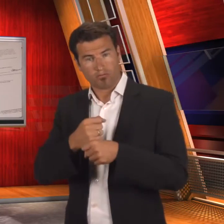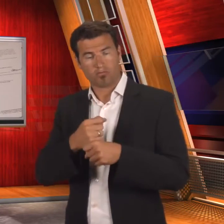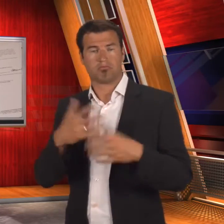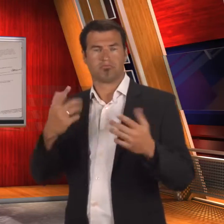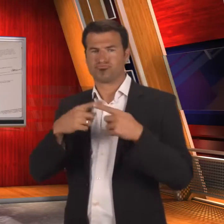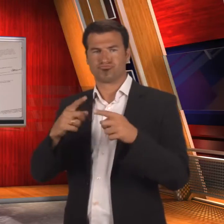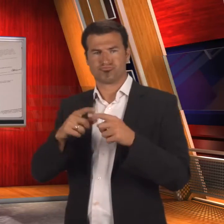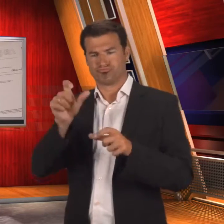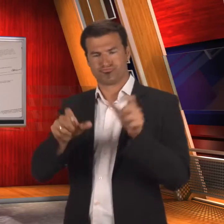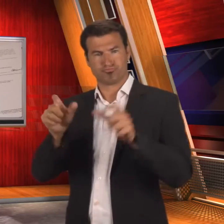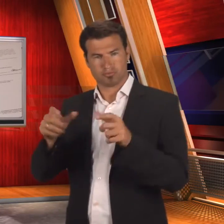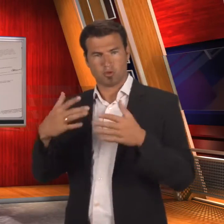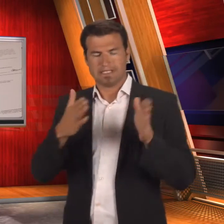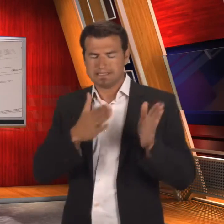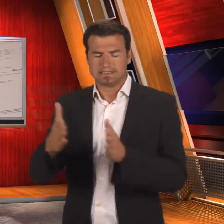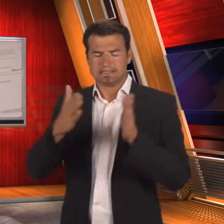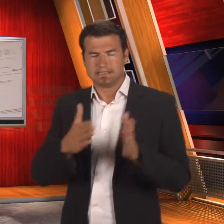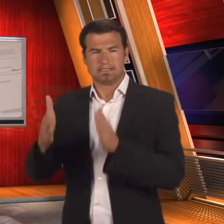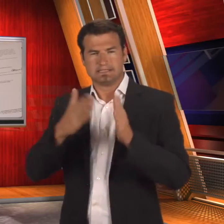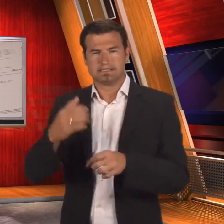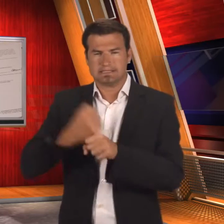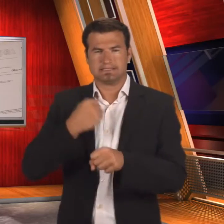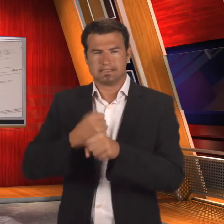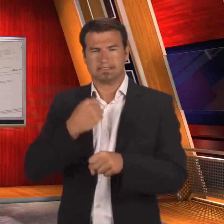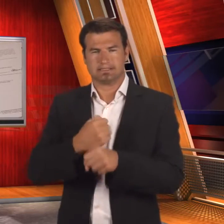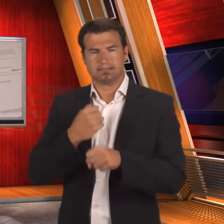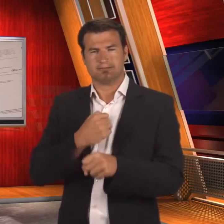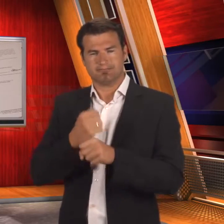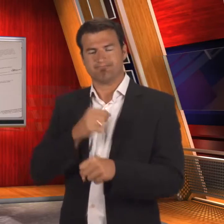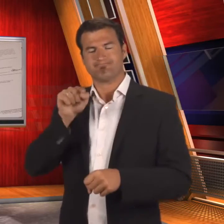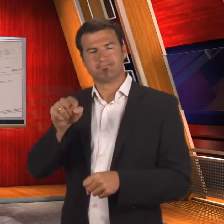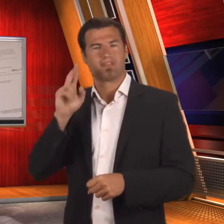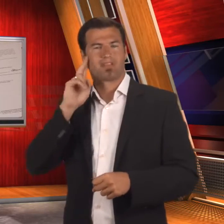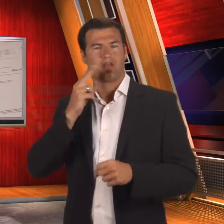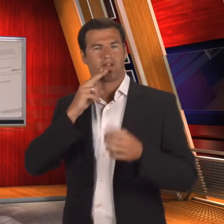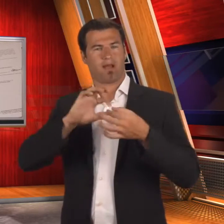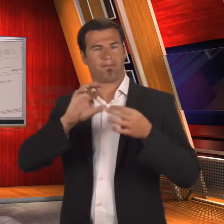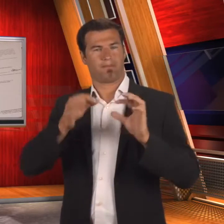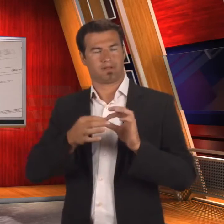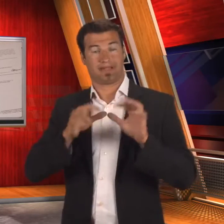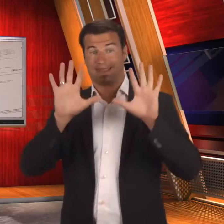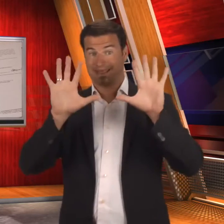As you may know the Bulgarian Sport Committee, its volunteers, and others have prepared for the